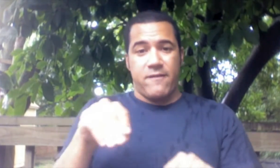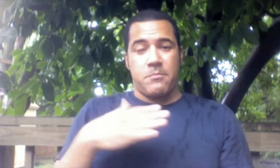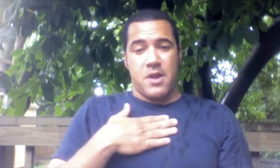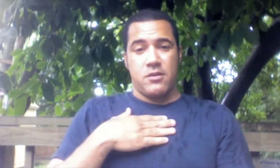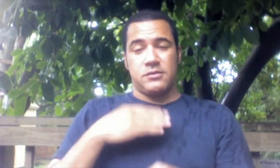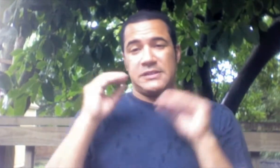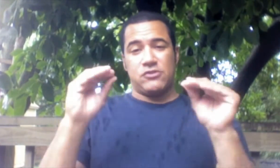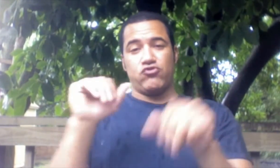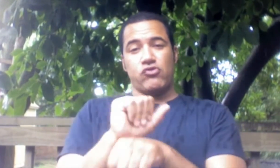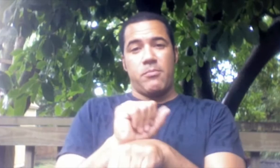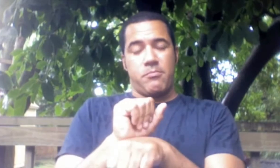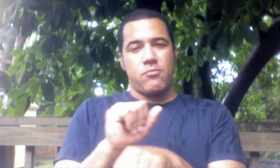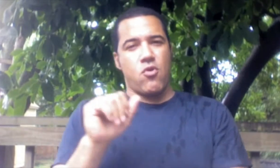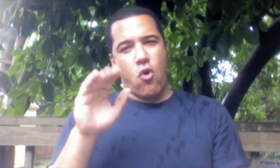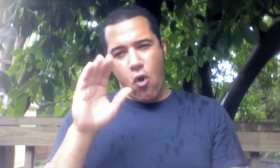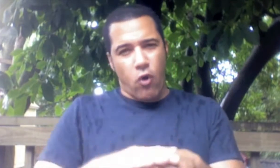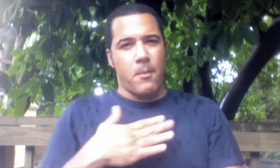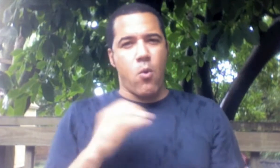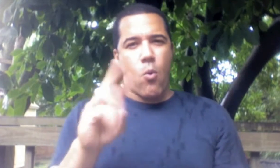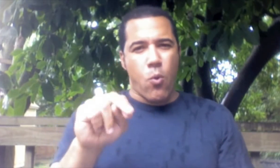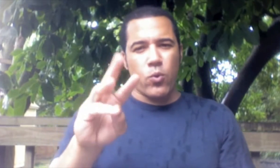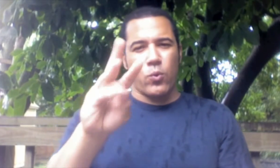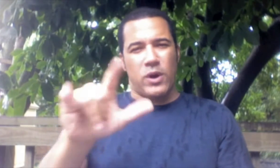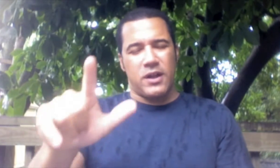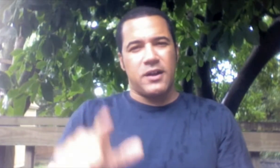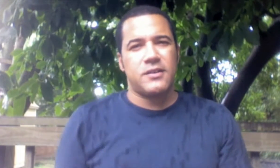I left my teaching job of my own will